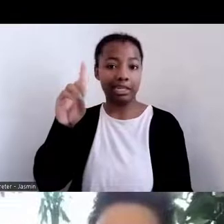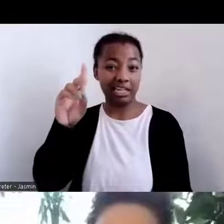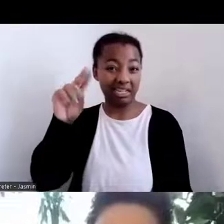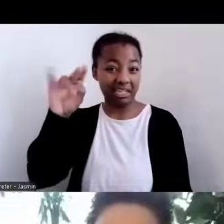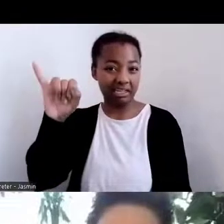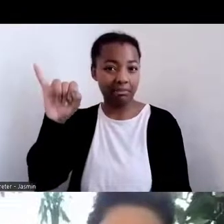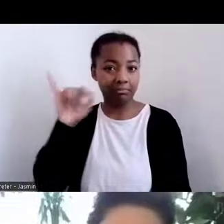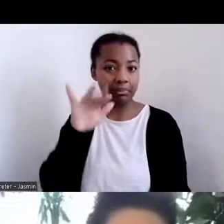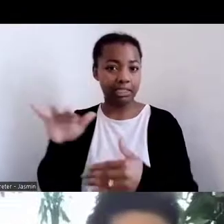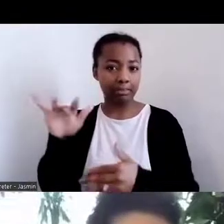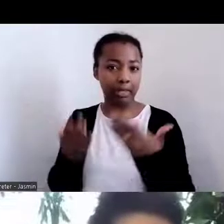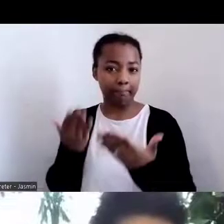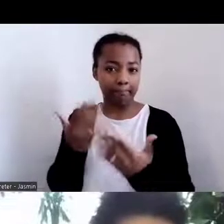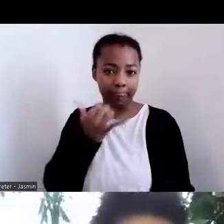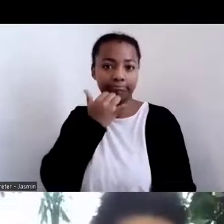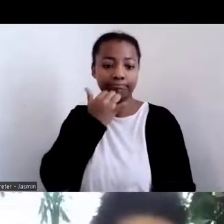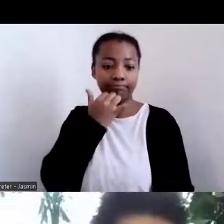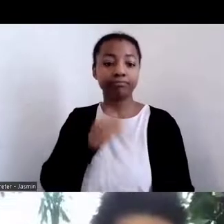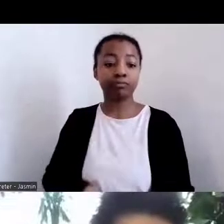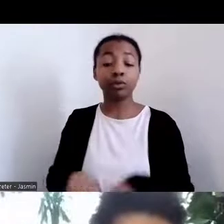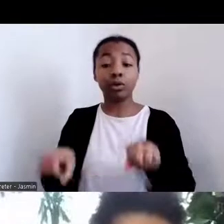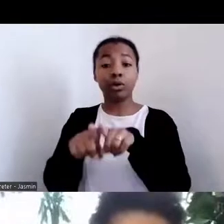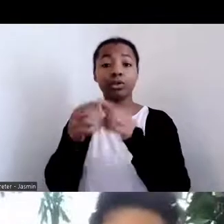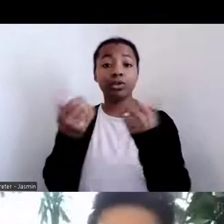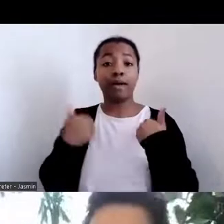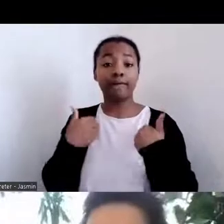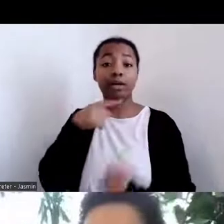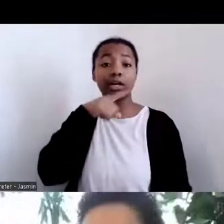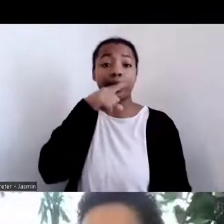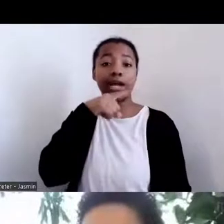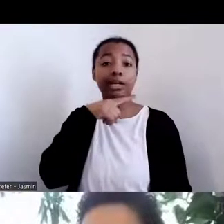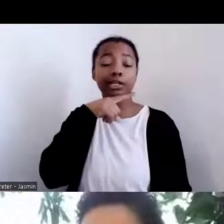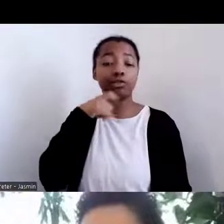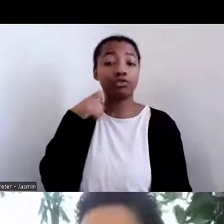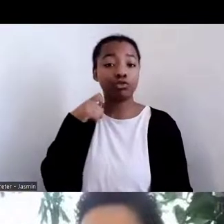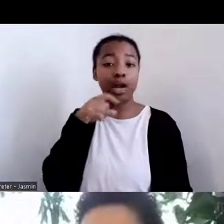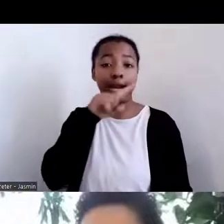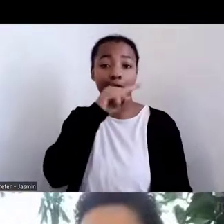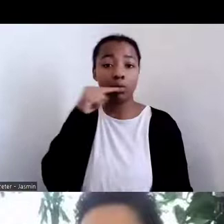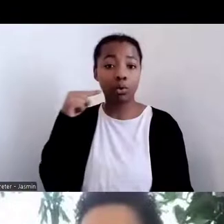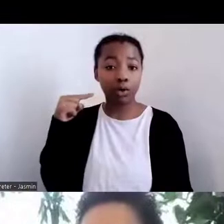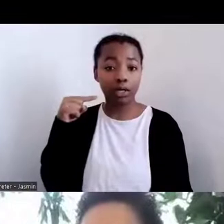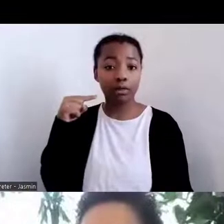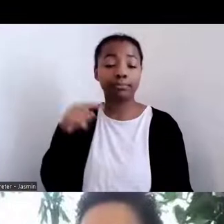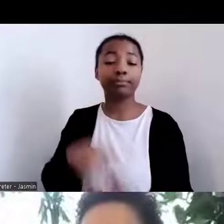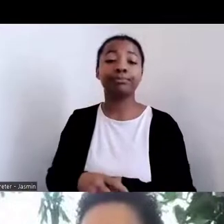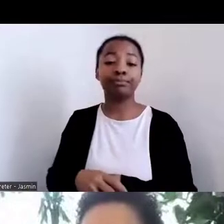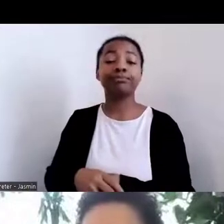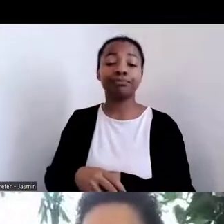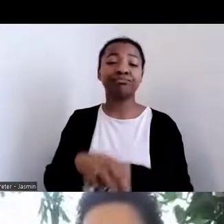very popular, Neeshjizhii. And then also the corn pollen, which is tádídíín. So there are different terminologies.